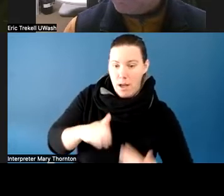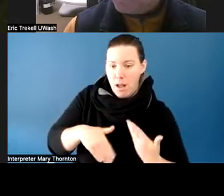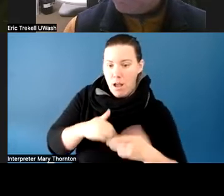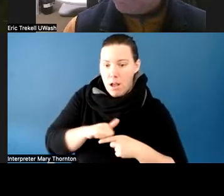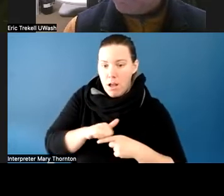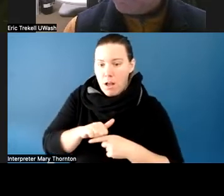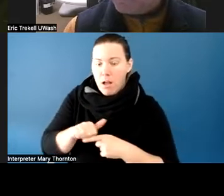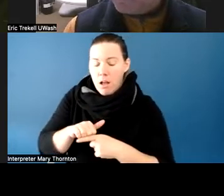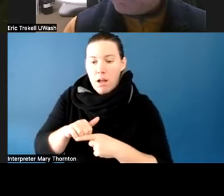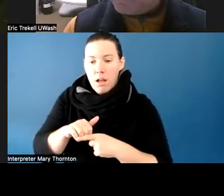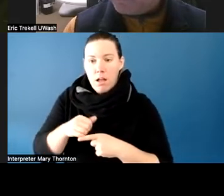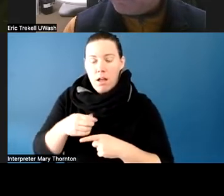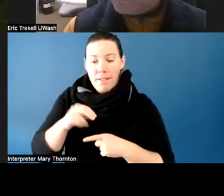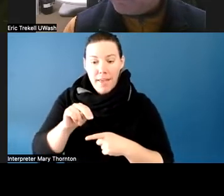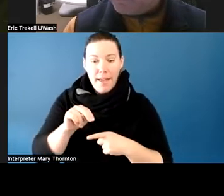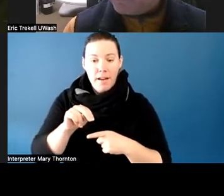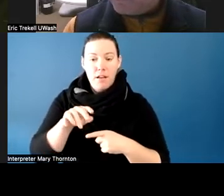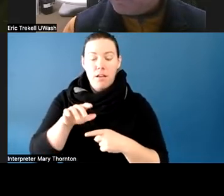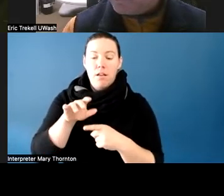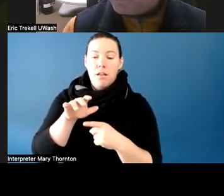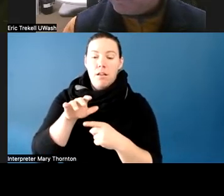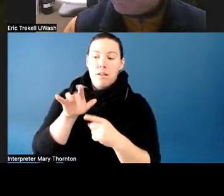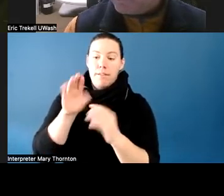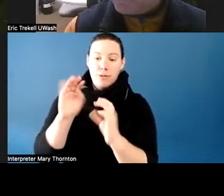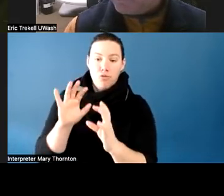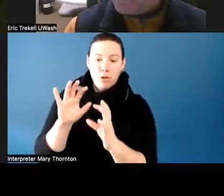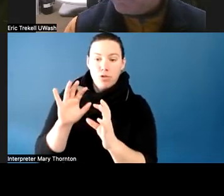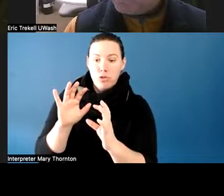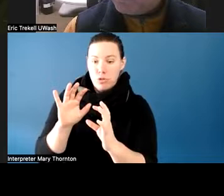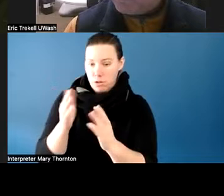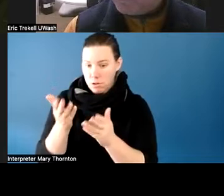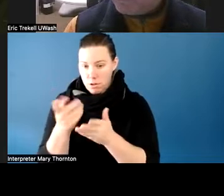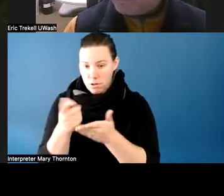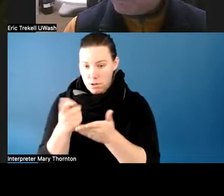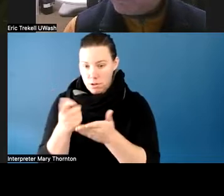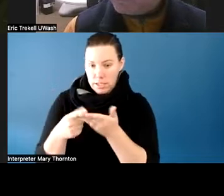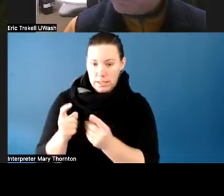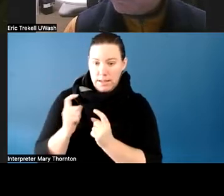that they were in the time that they were willing to give her, and to step outside of what might